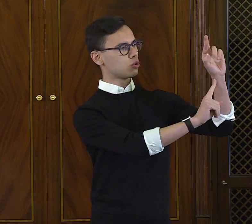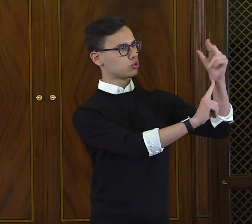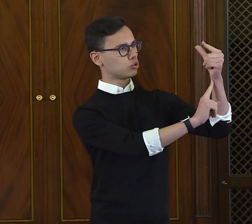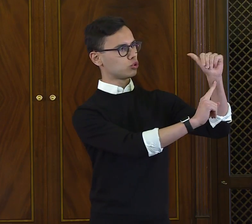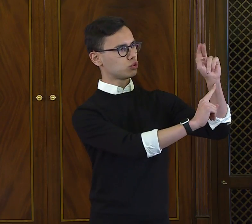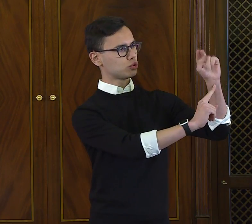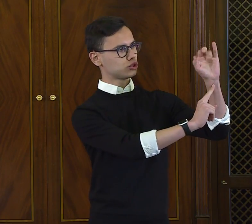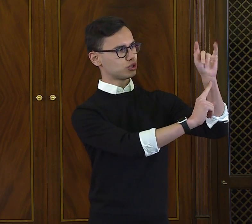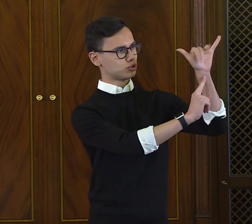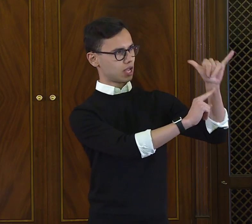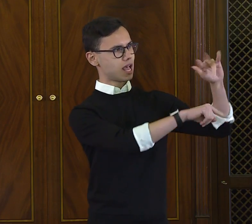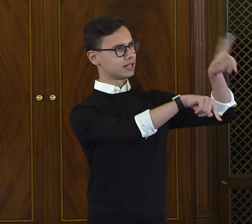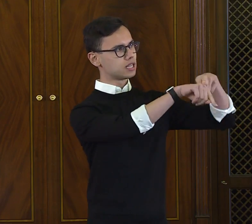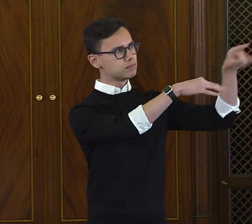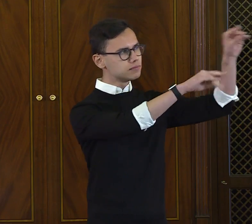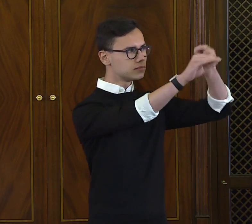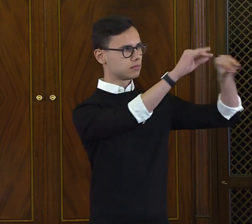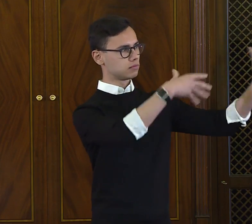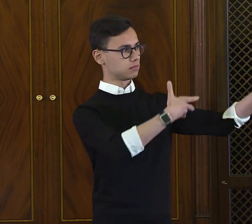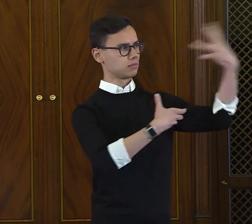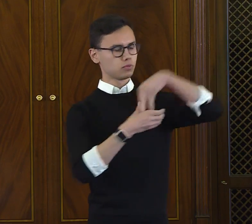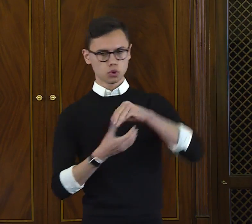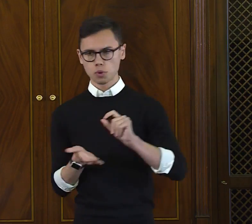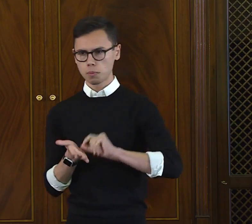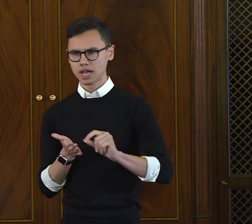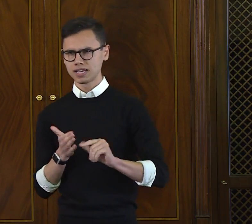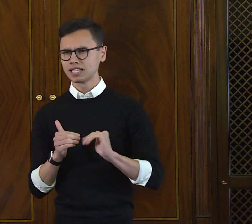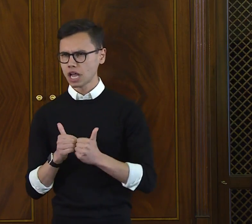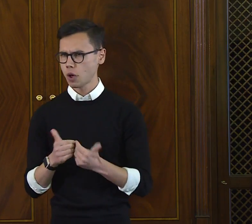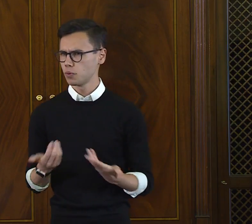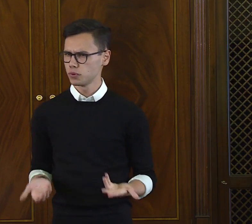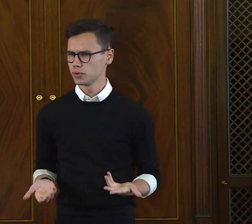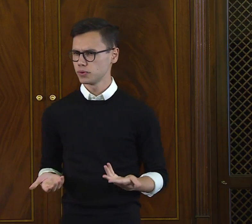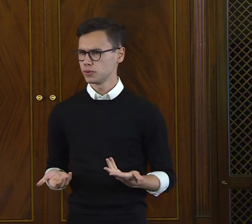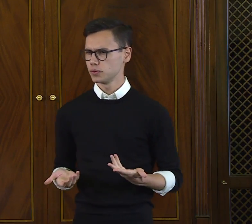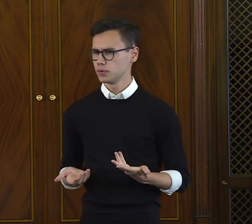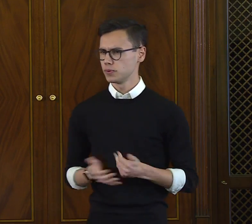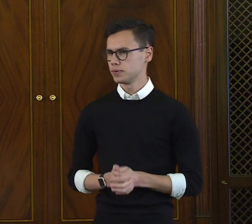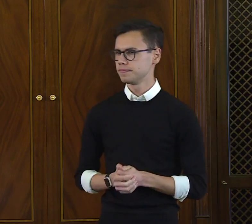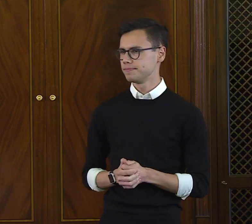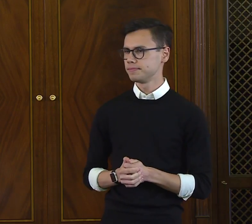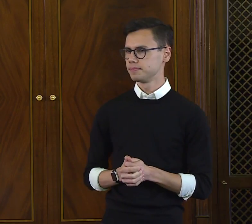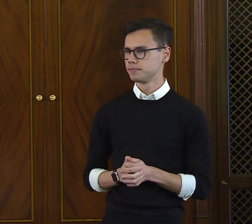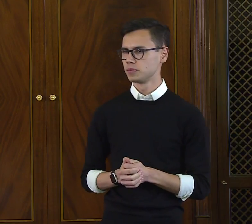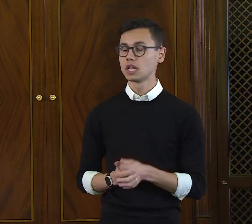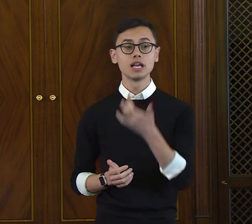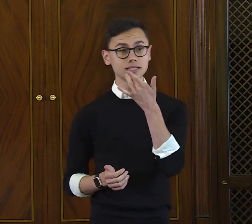as possible through writing, which at that point was tricky because I couldn't hear organic conversations